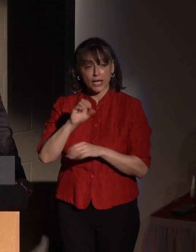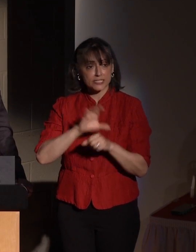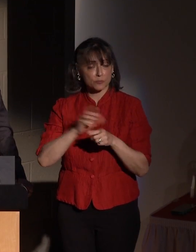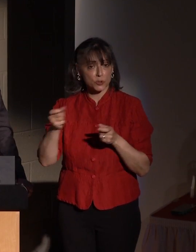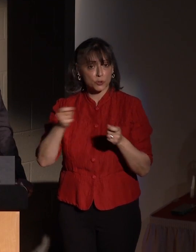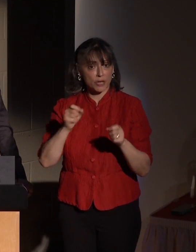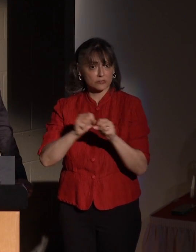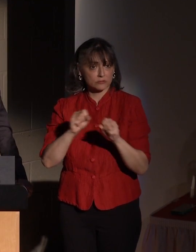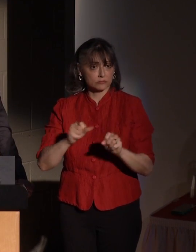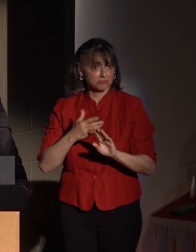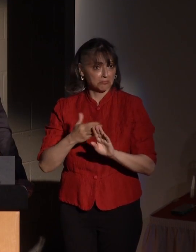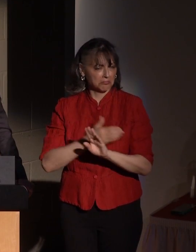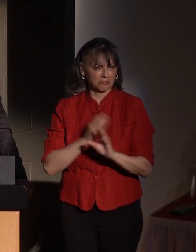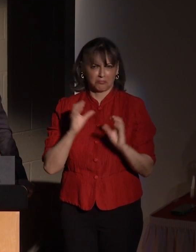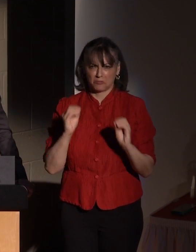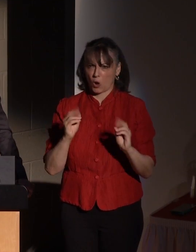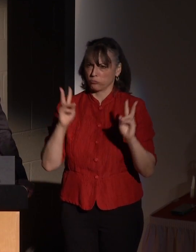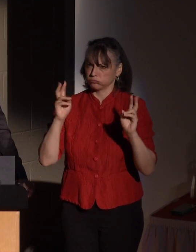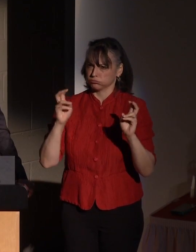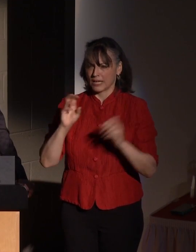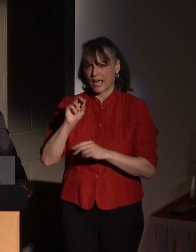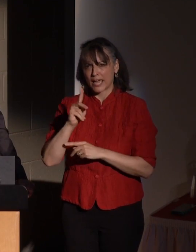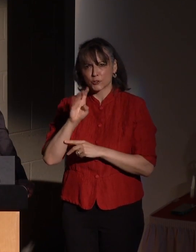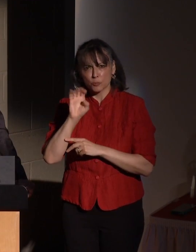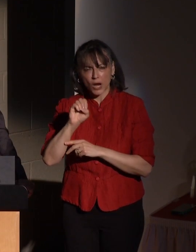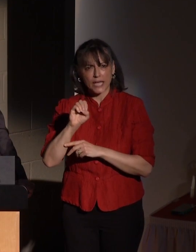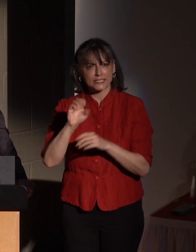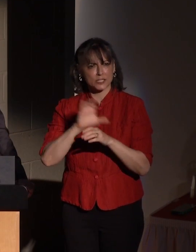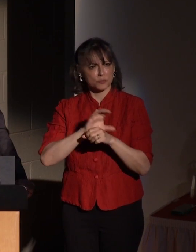thing as an enterprise computer management system.